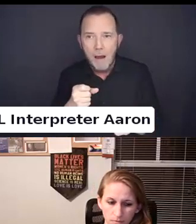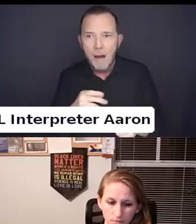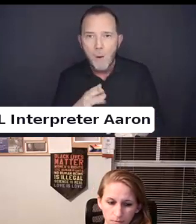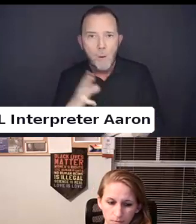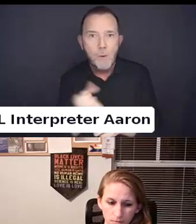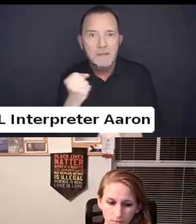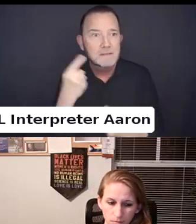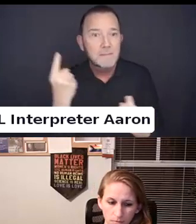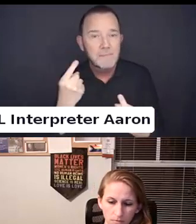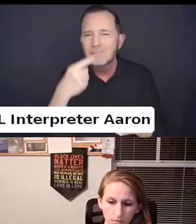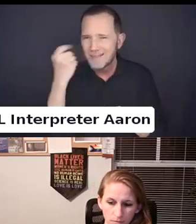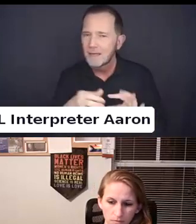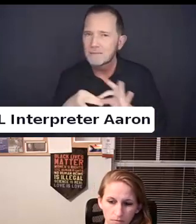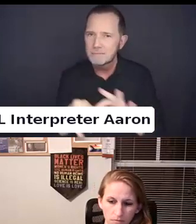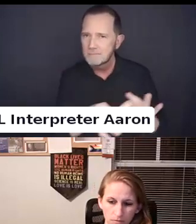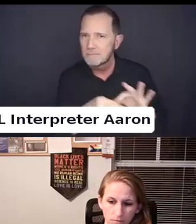Because of seeing some of our shared needs.